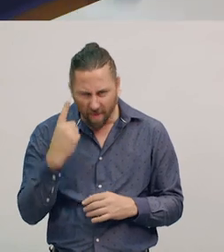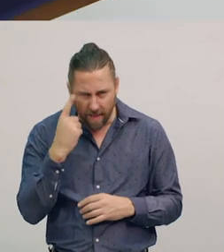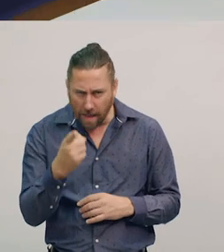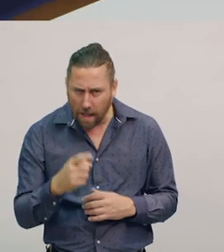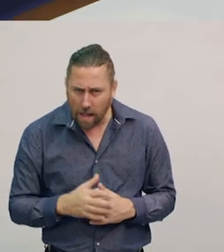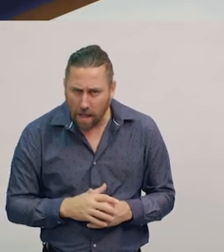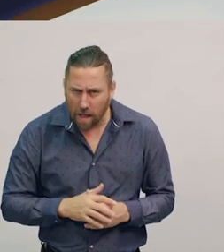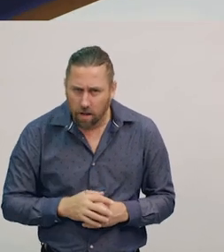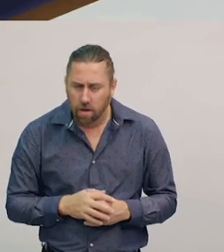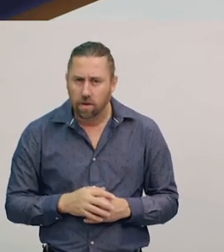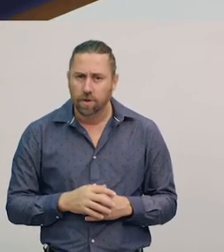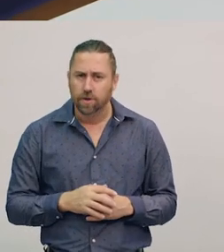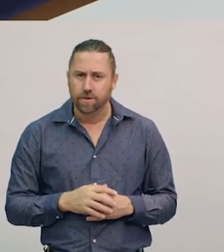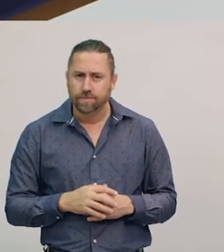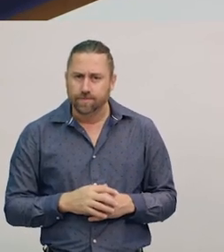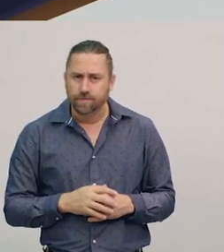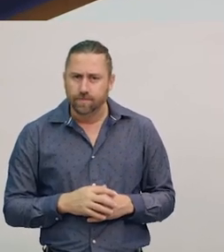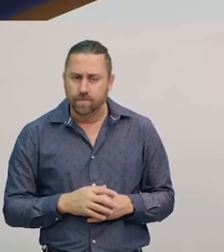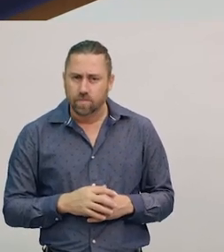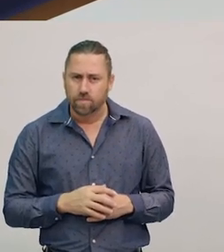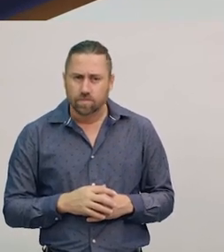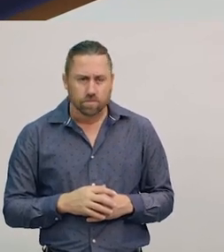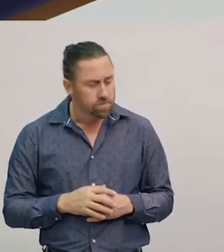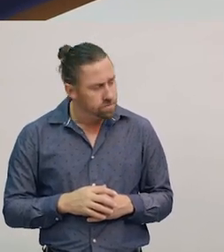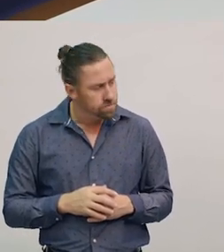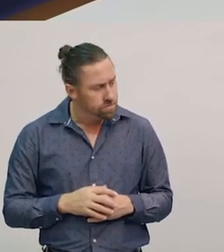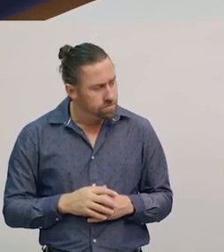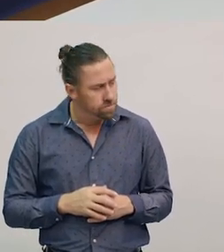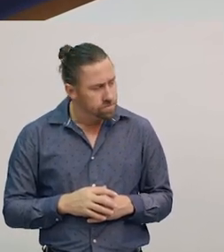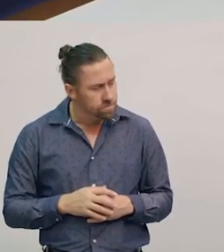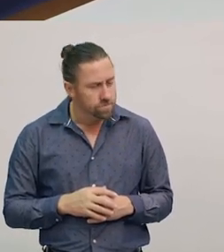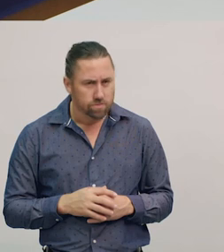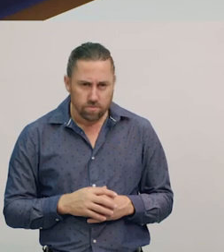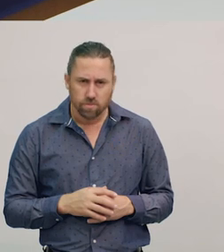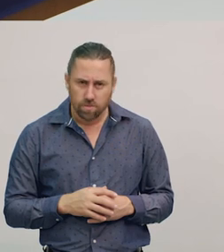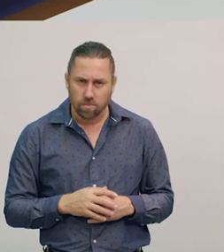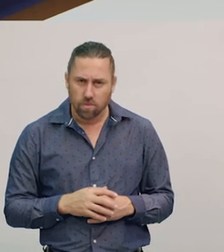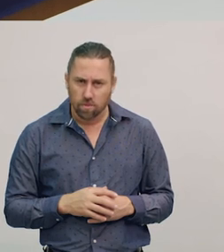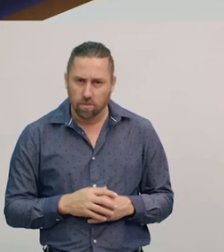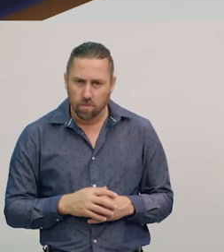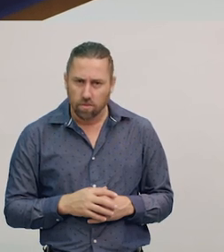Let’s see. [heat gun whirrs] Oop. The little pieces are blowing away.